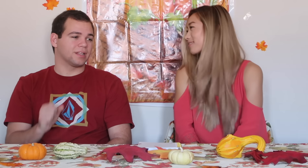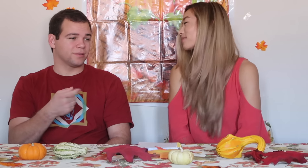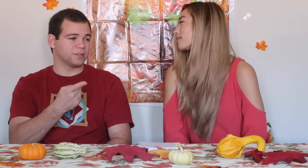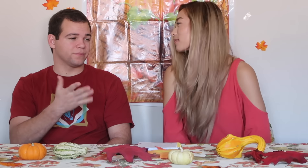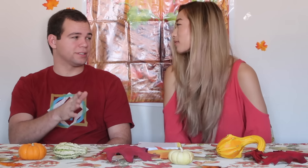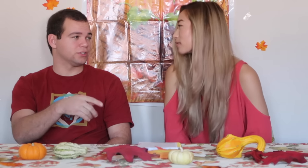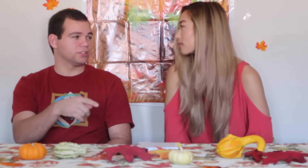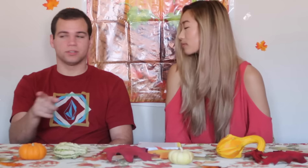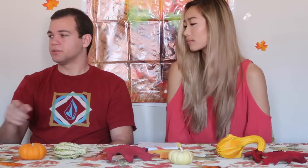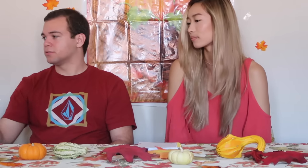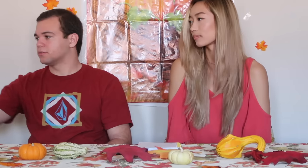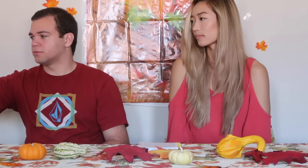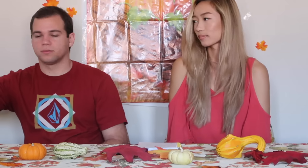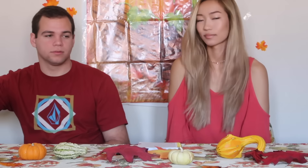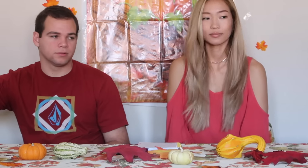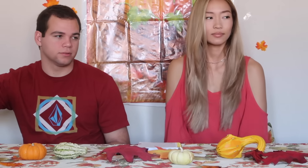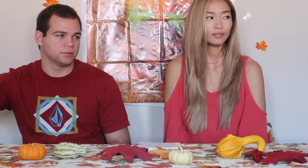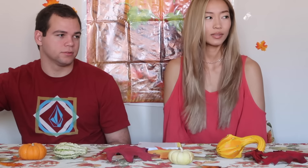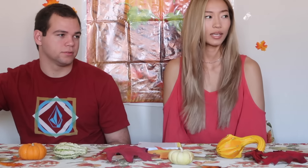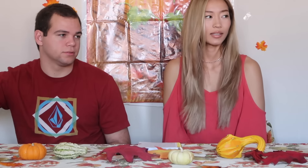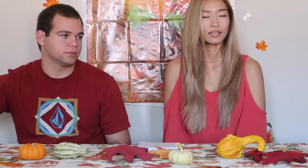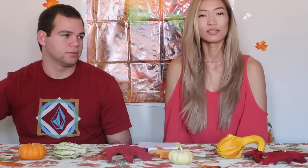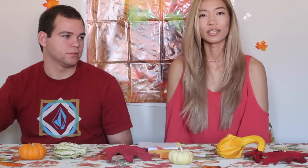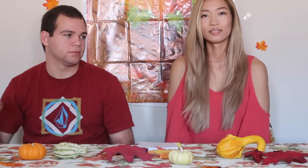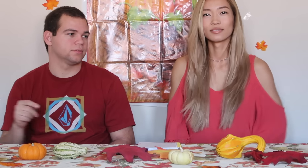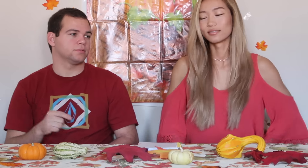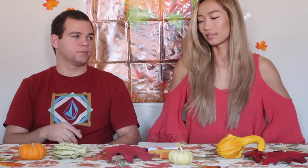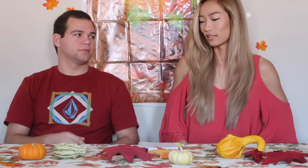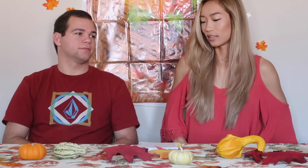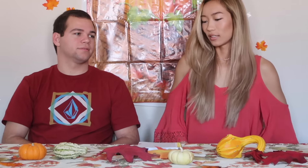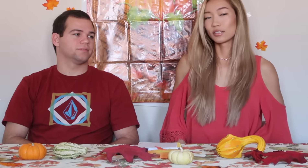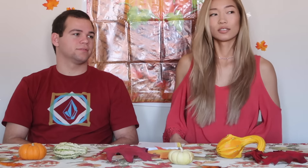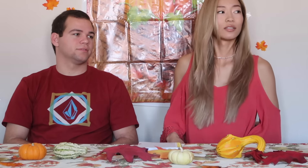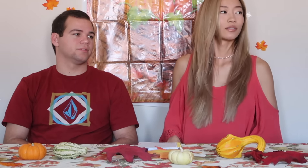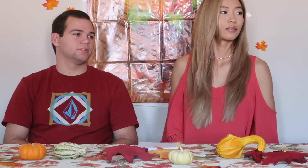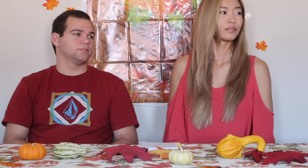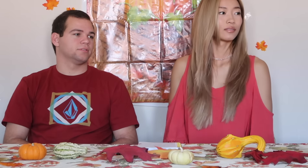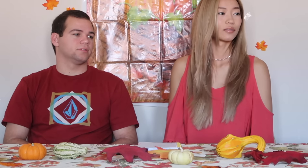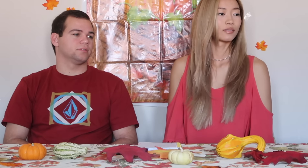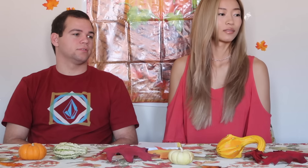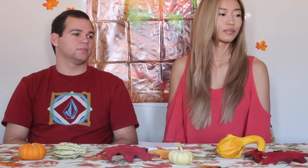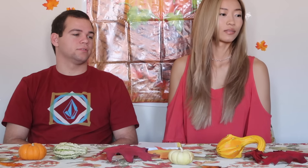Can we finish this? Yeah, I think it's fine (Titan Chewing)